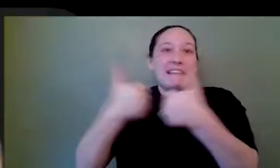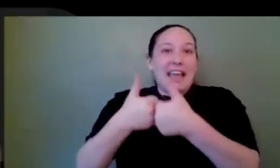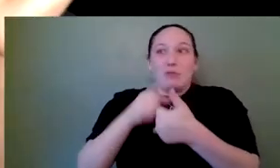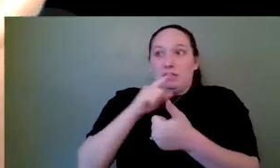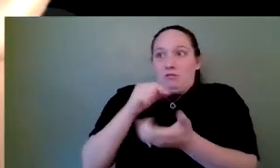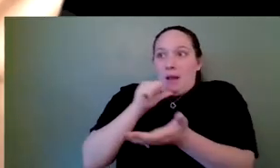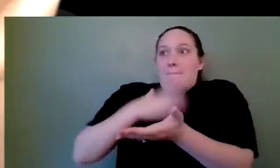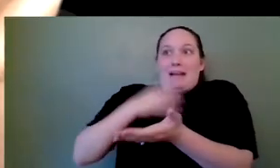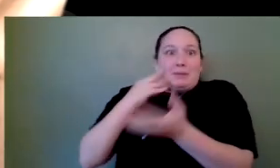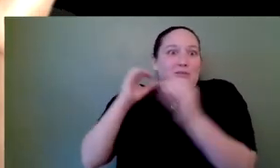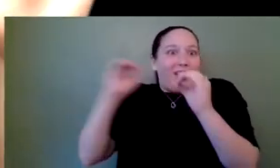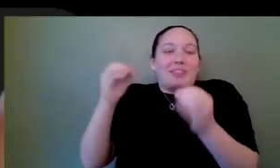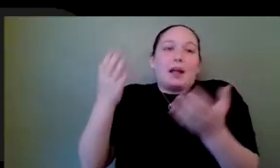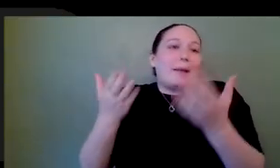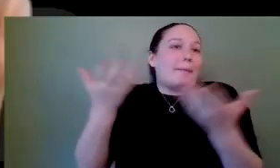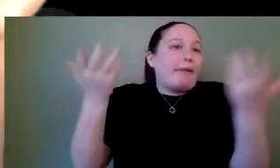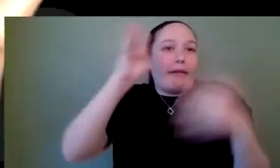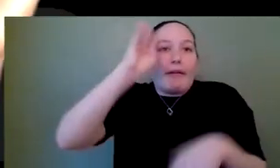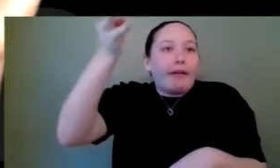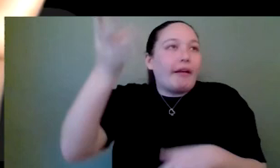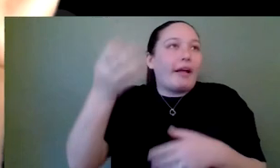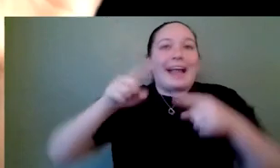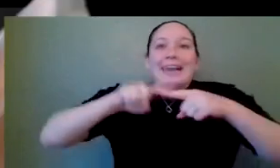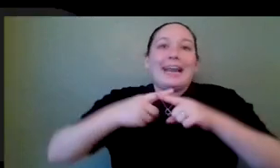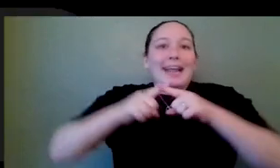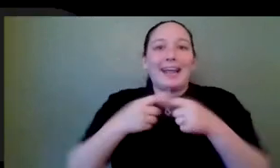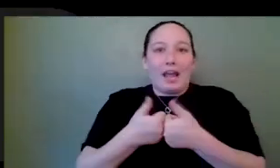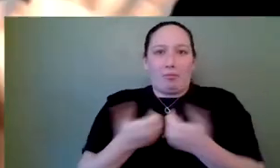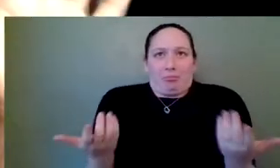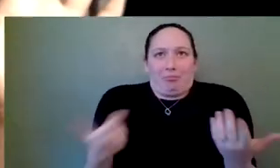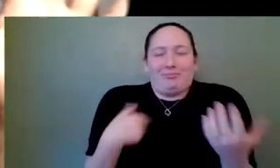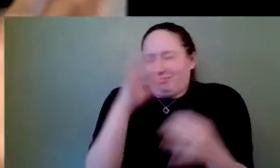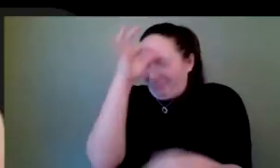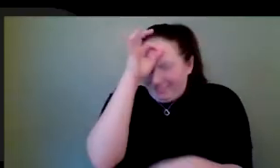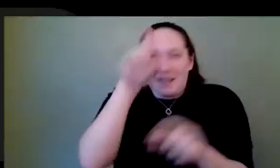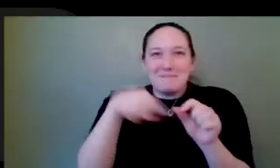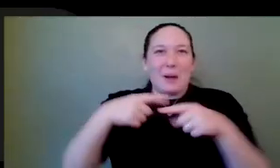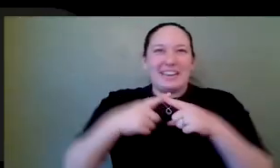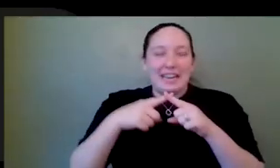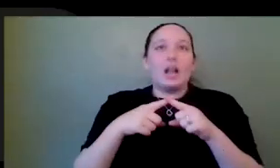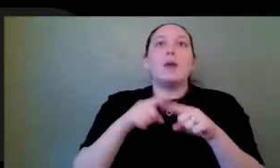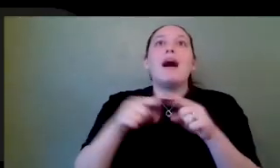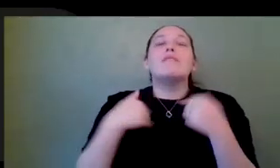know. Let me just pick something real quick. If I had to make the knitting game, I have so many resources to teach me about knitting. I have